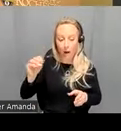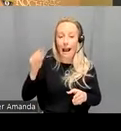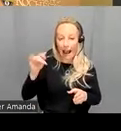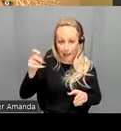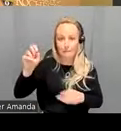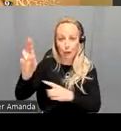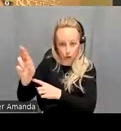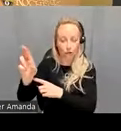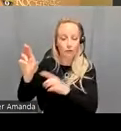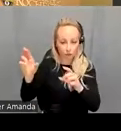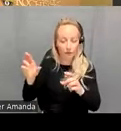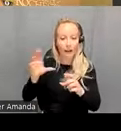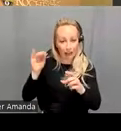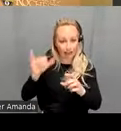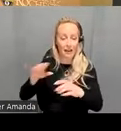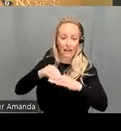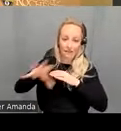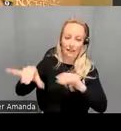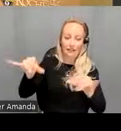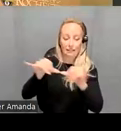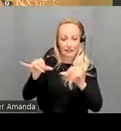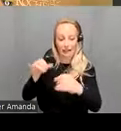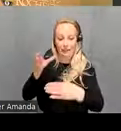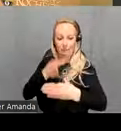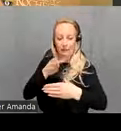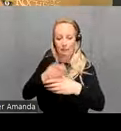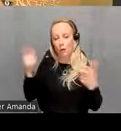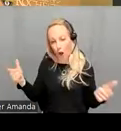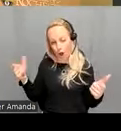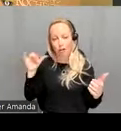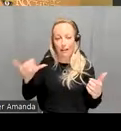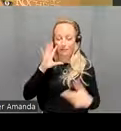work and the effect sizes were medium to large and and it was involved the same two networks